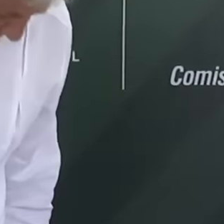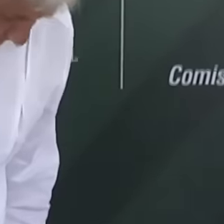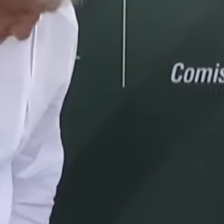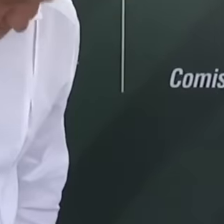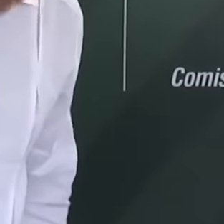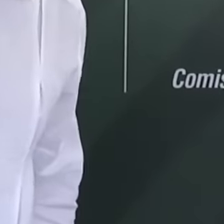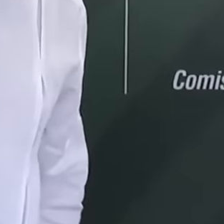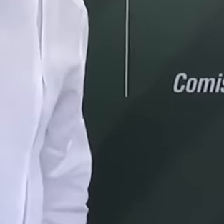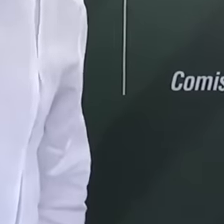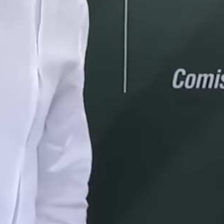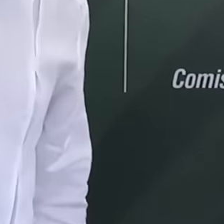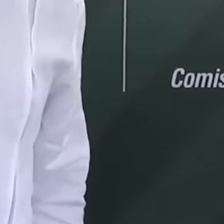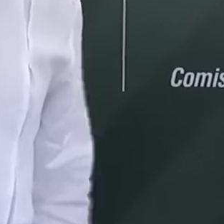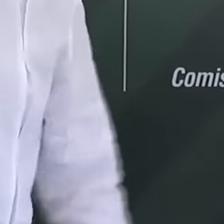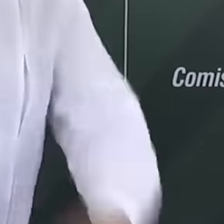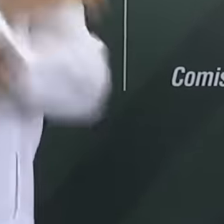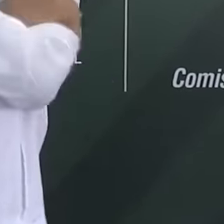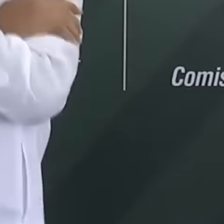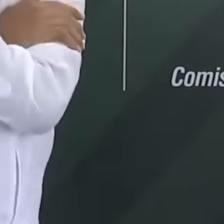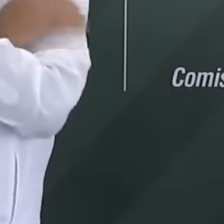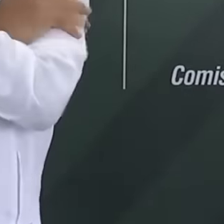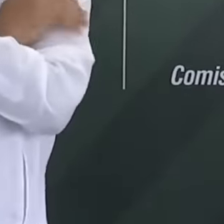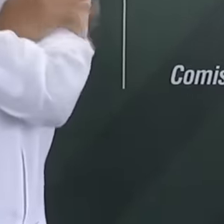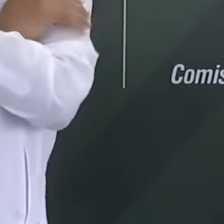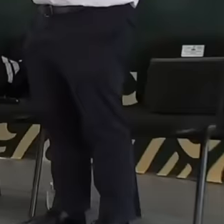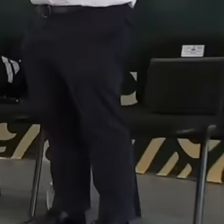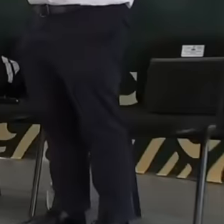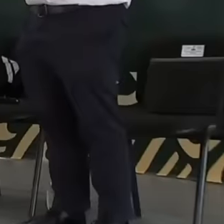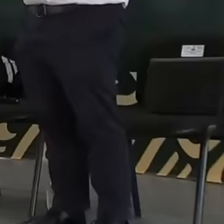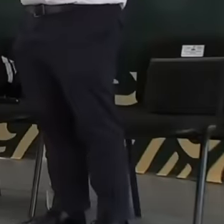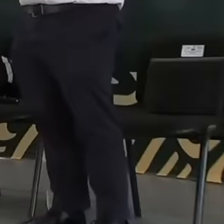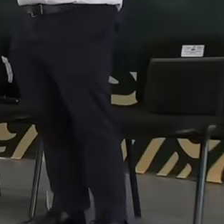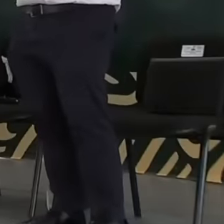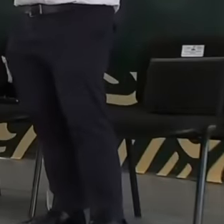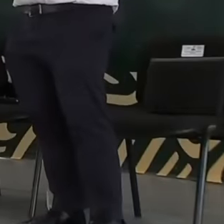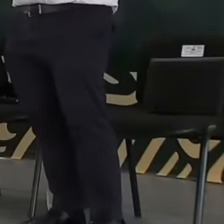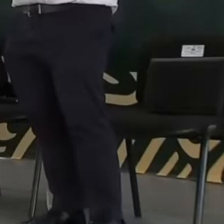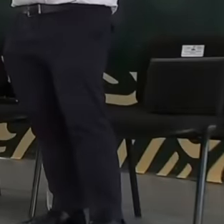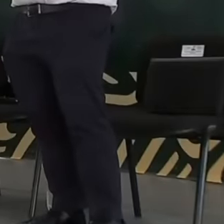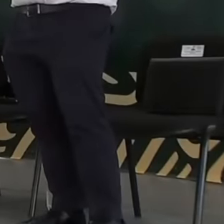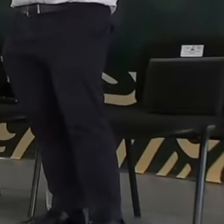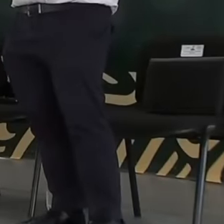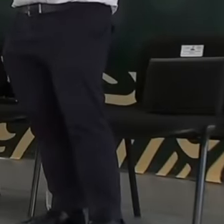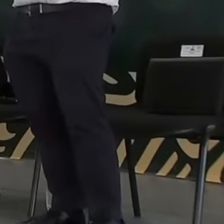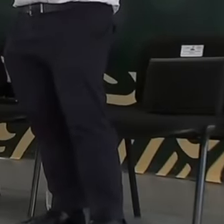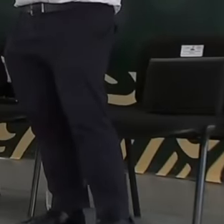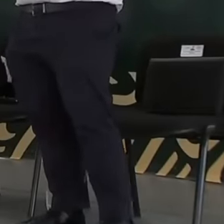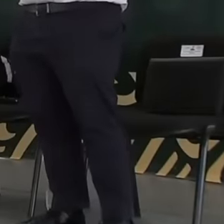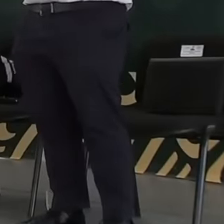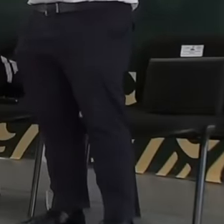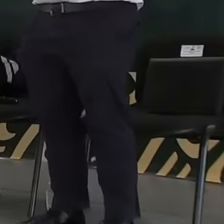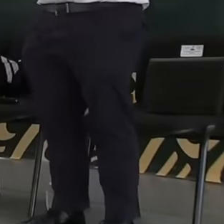happiness for the great projects and benefits that President López Obrador implemented in All of